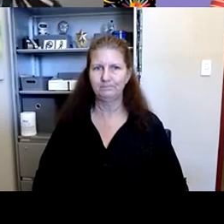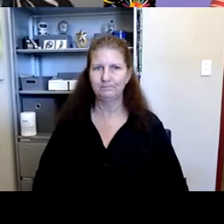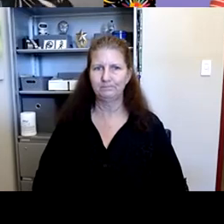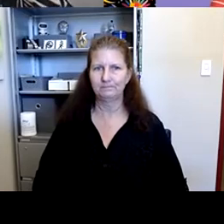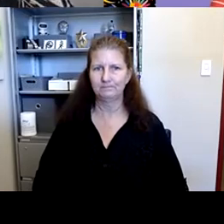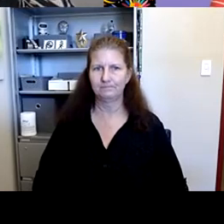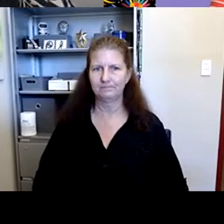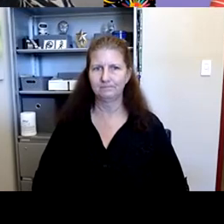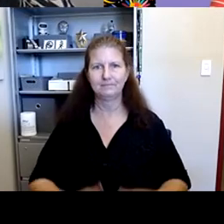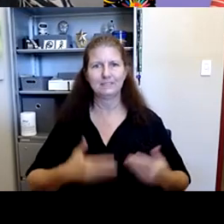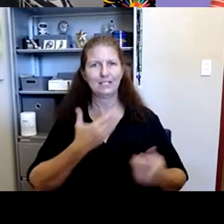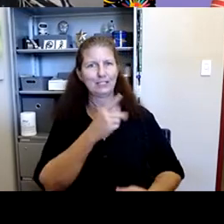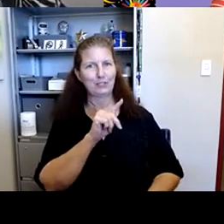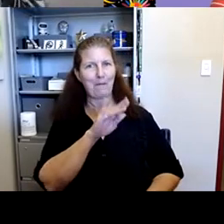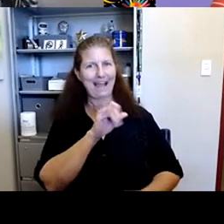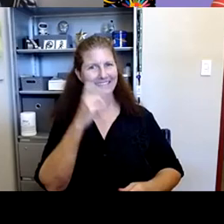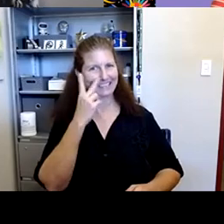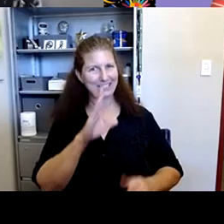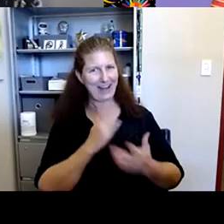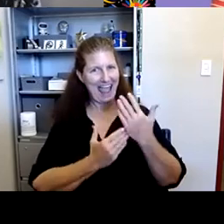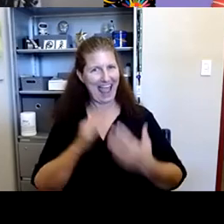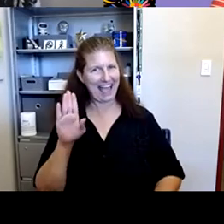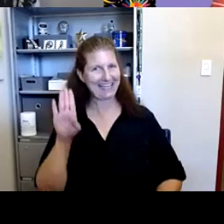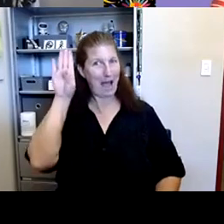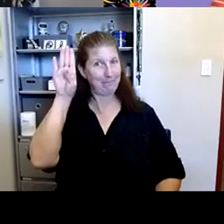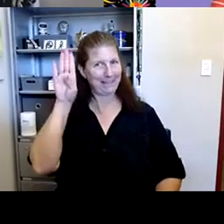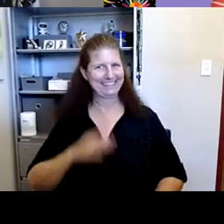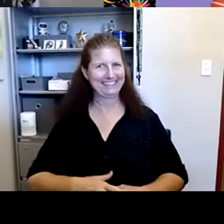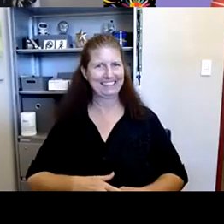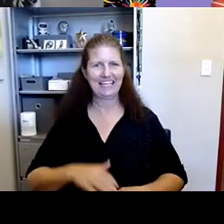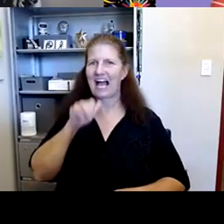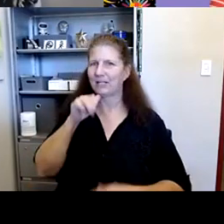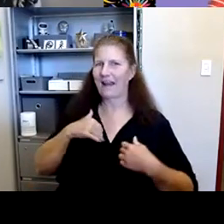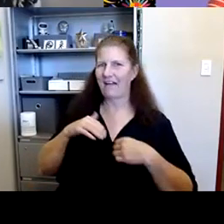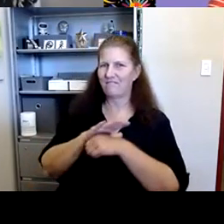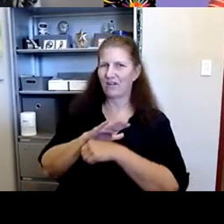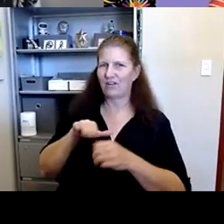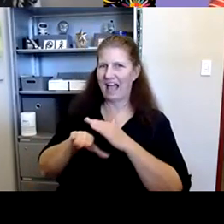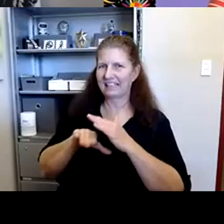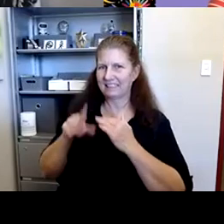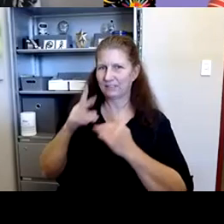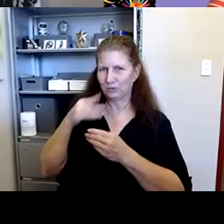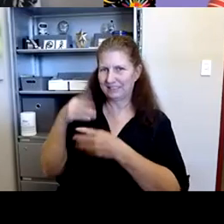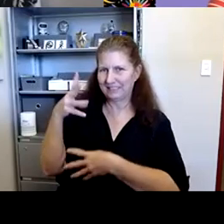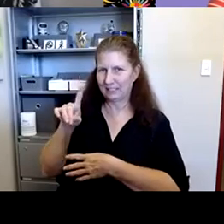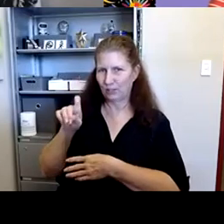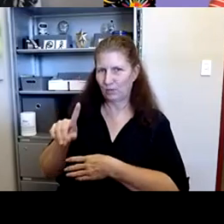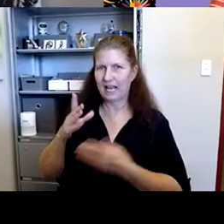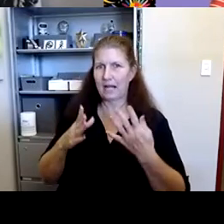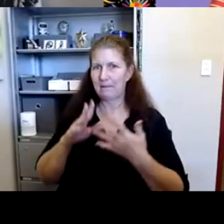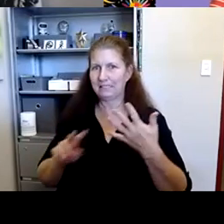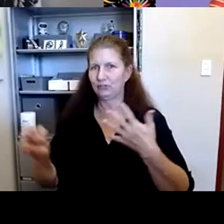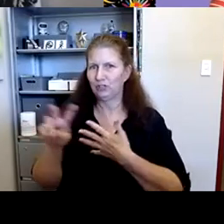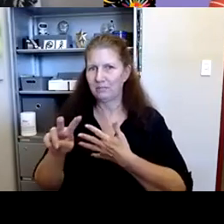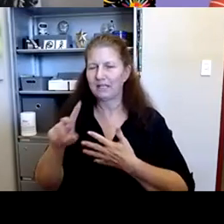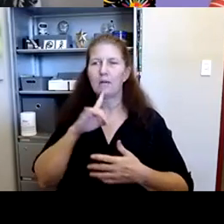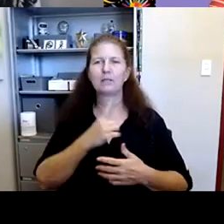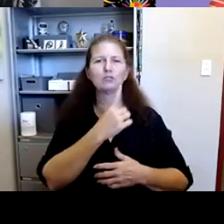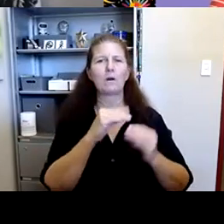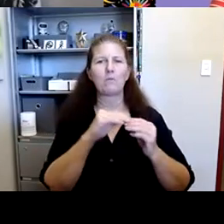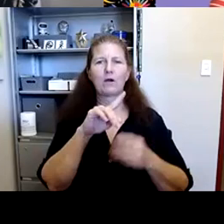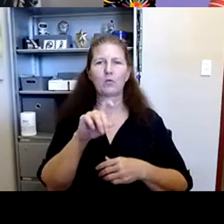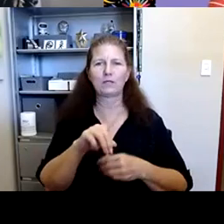Tobias Smith: to buy us. Your hand is up. Yeah, I put my head a bit. I I don't have full access to the queue of questions, but I may be jumping in somebody else. But I wanted to get one more question in before.